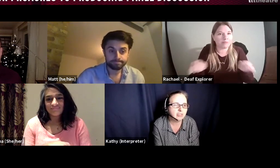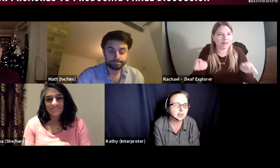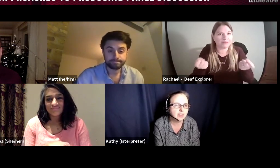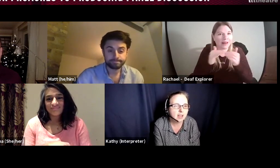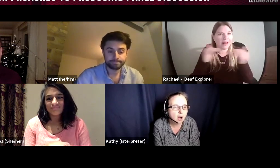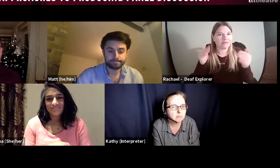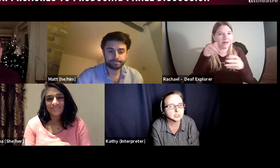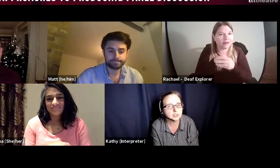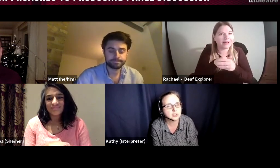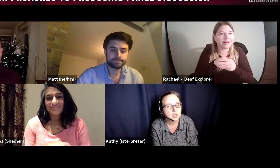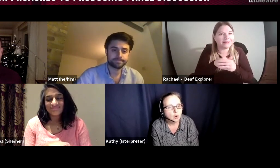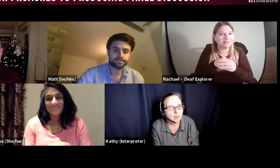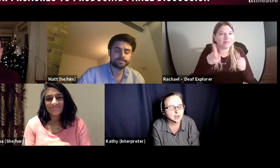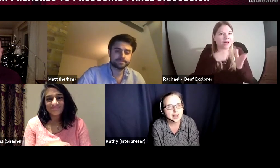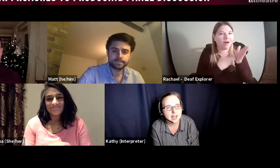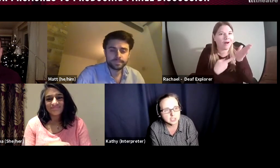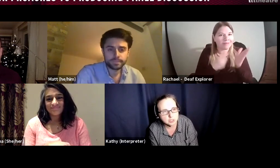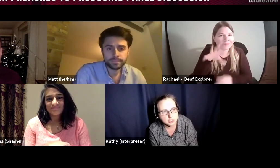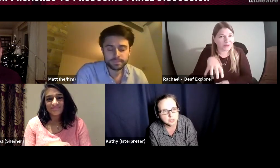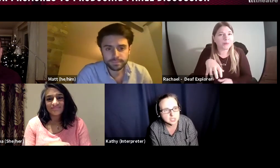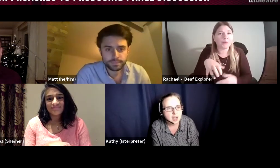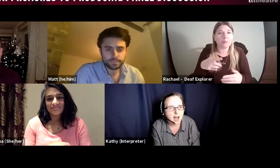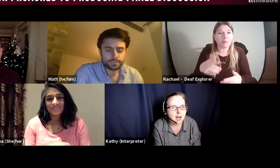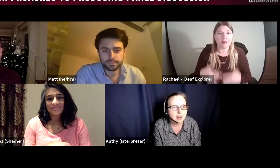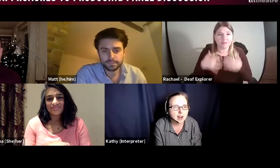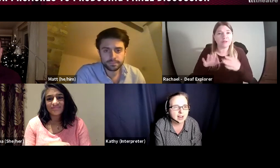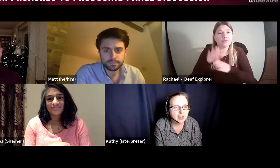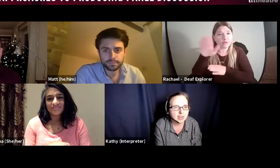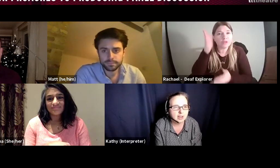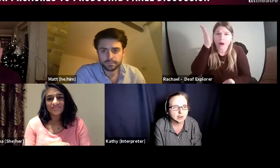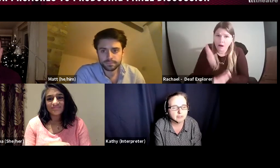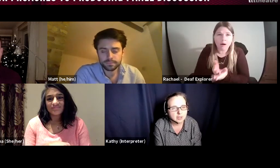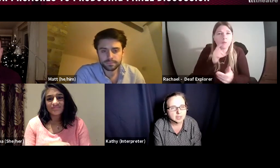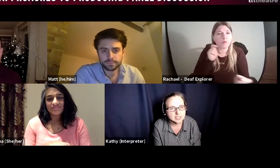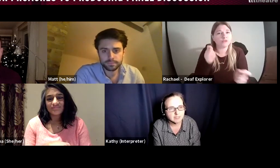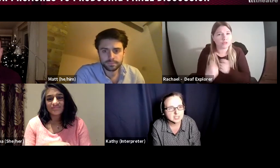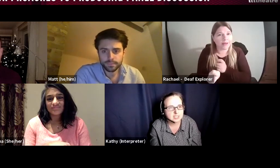that they can't produce or they don't know how to produce, and I think a lot of deaf artists can't